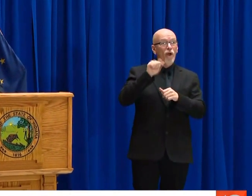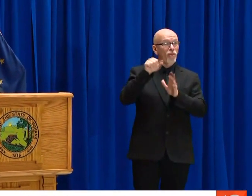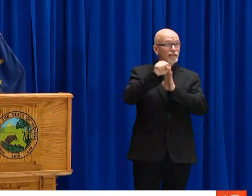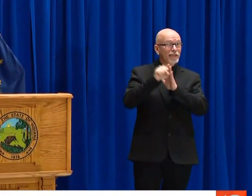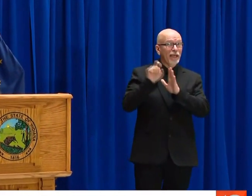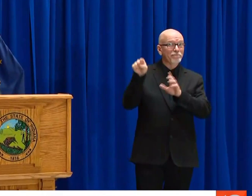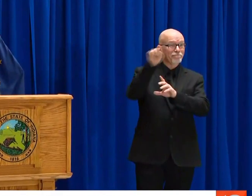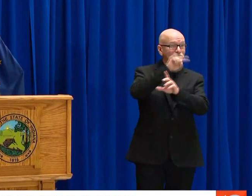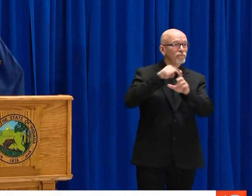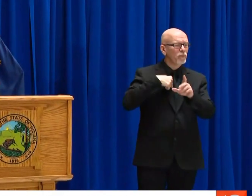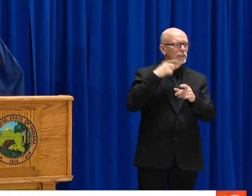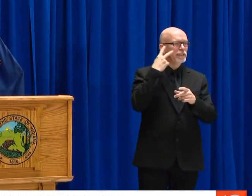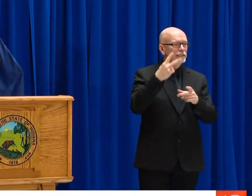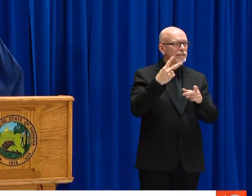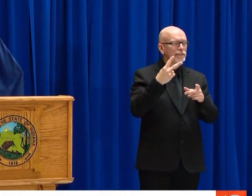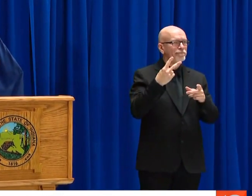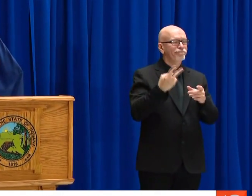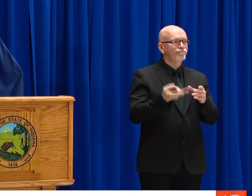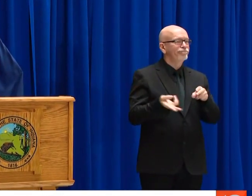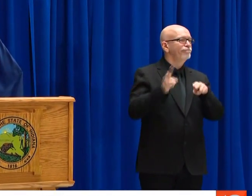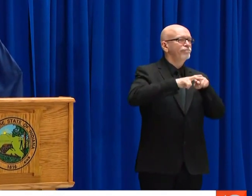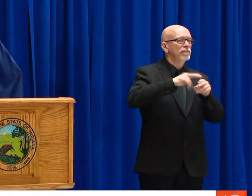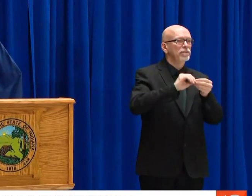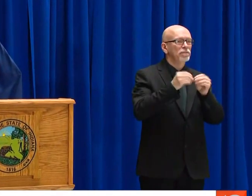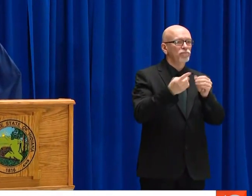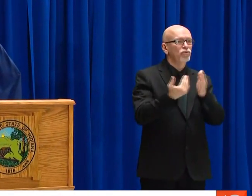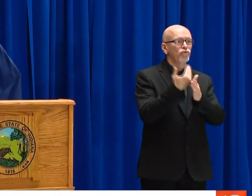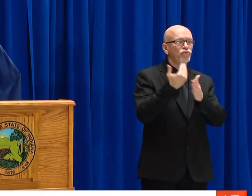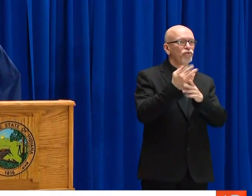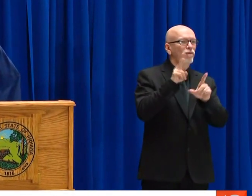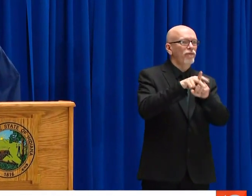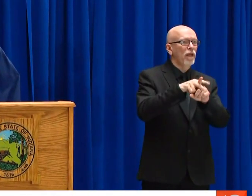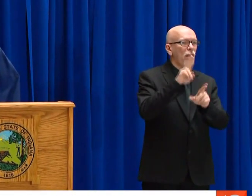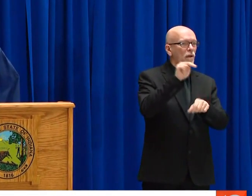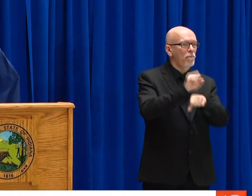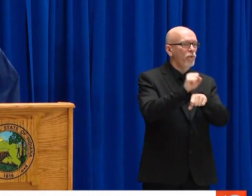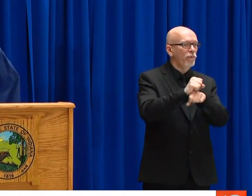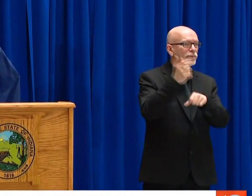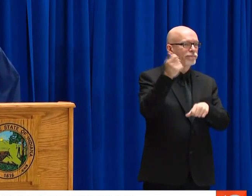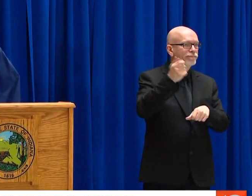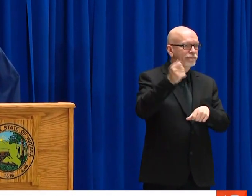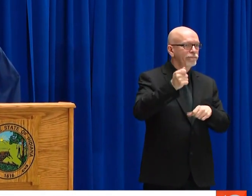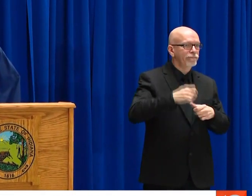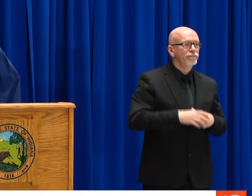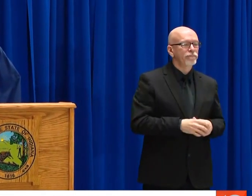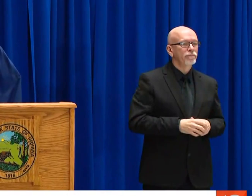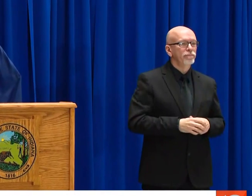MY NAME IS FRED PAYNE, THE COMMISSIONER OF THE INDIANA DEPARTMENT OF WORKFORCE DEVELOPMENT. JUST LIKE OUR SISTER STATES